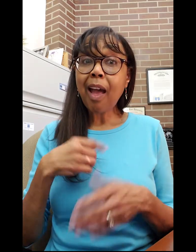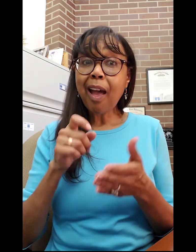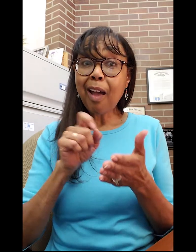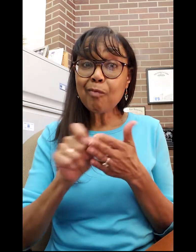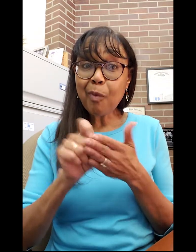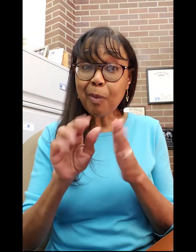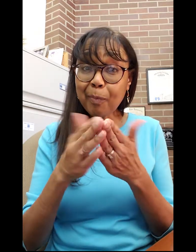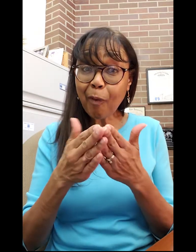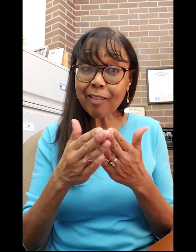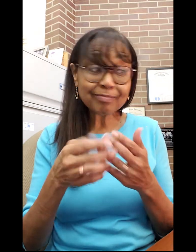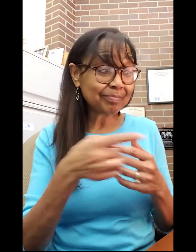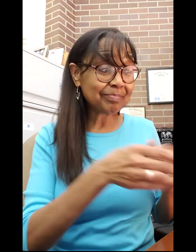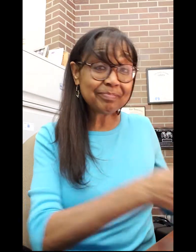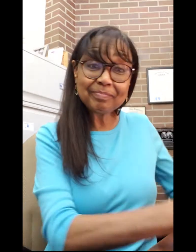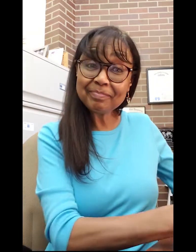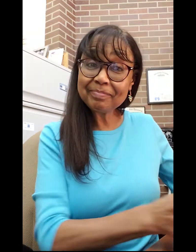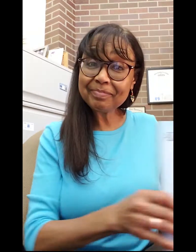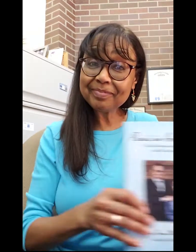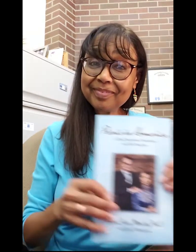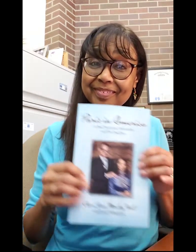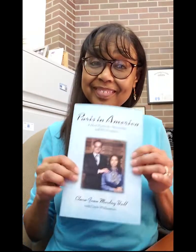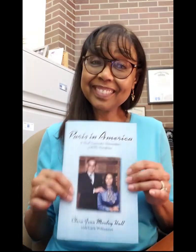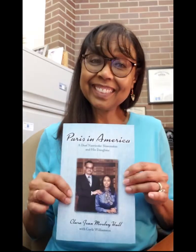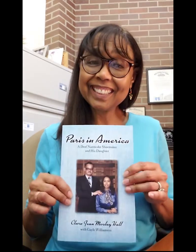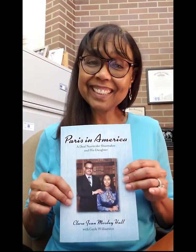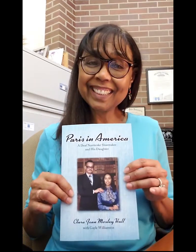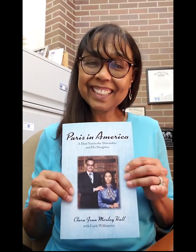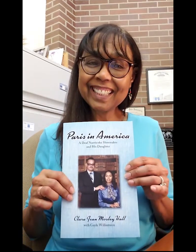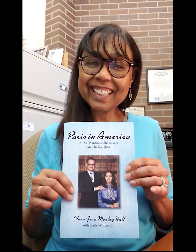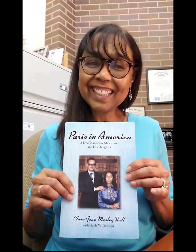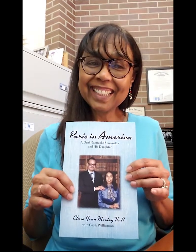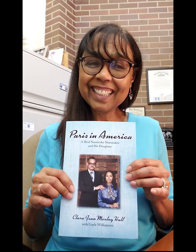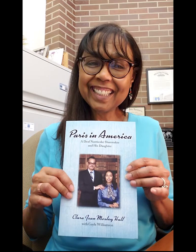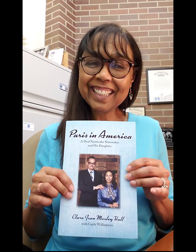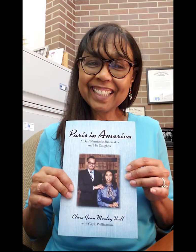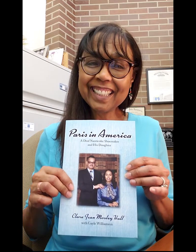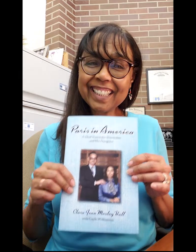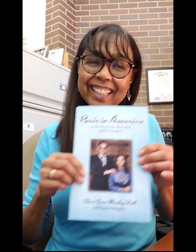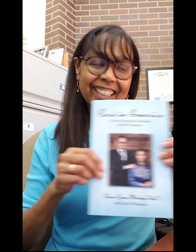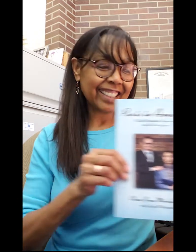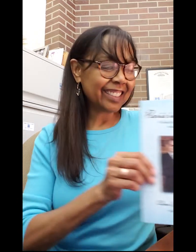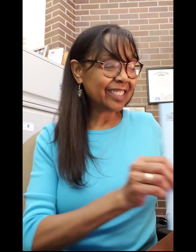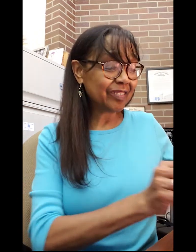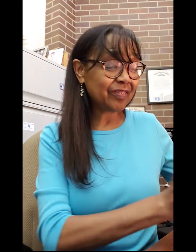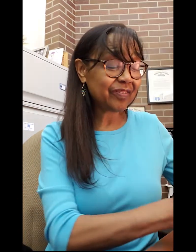So, I wrote a book [shows "Paris in America: A Deaf Nanticoke